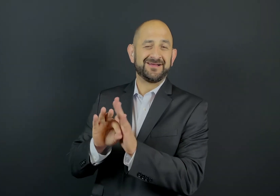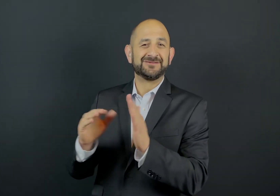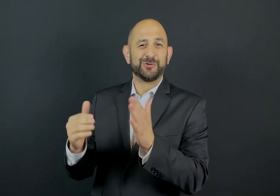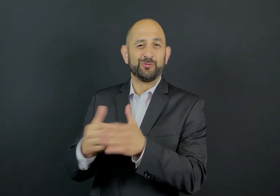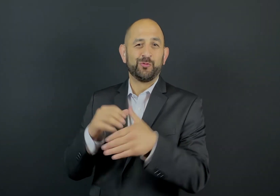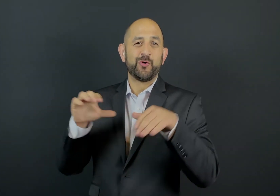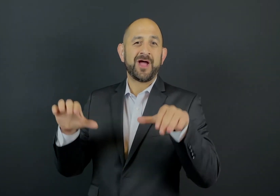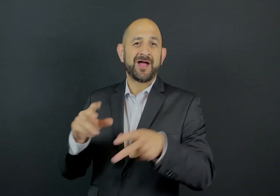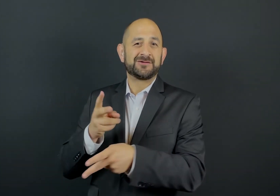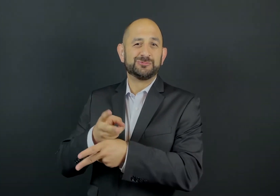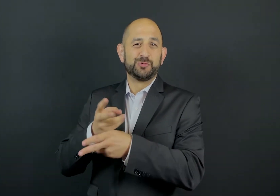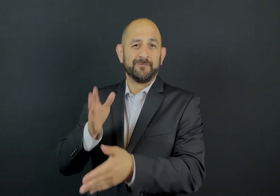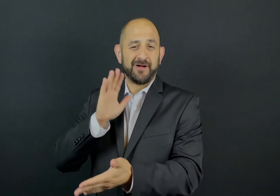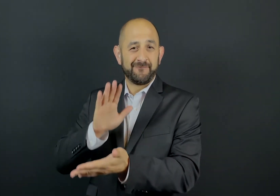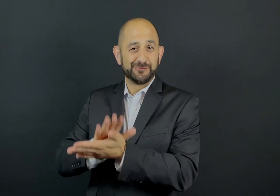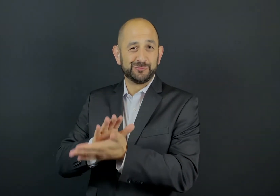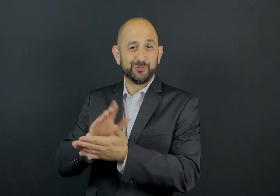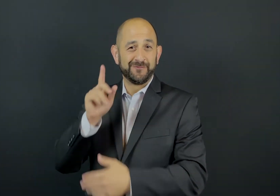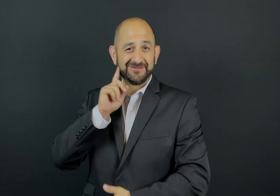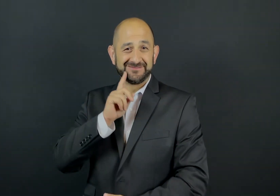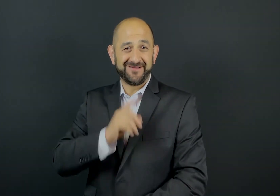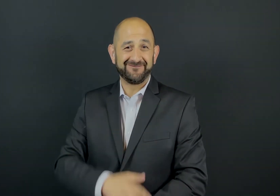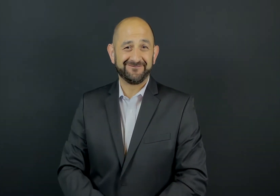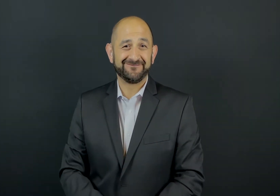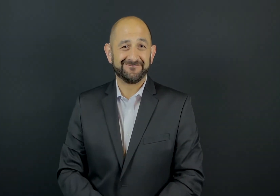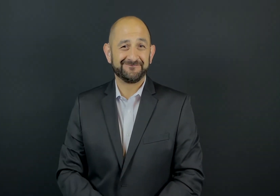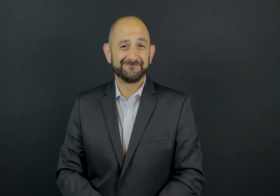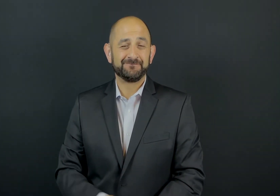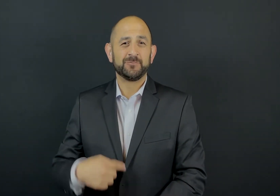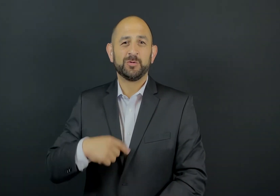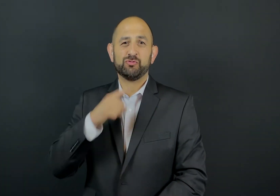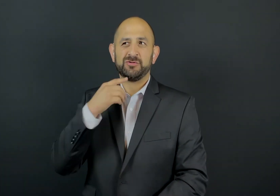Tarlesha and Clara are remarkable leaders